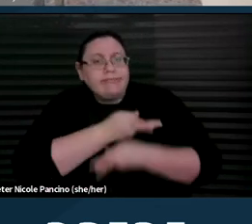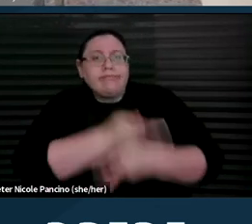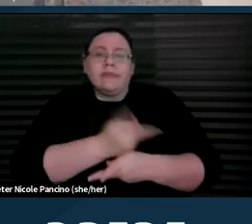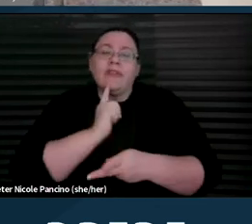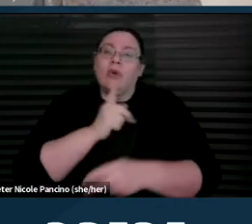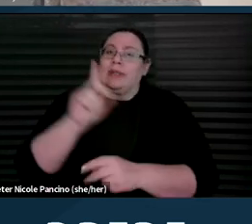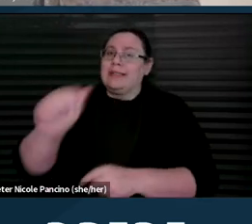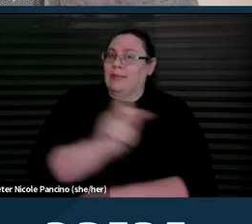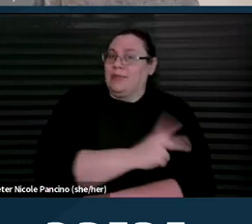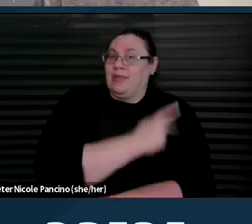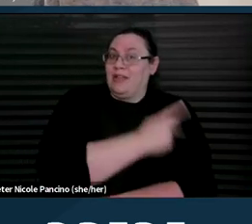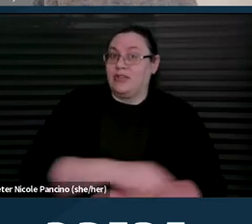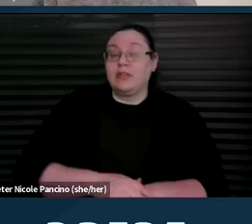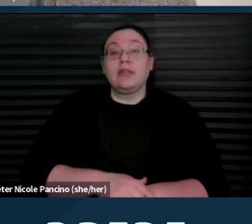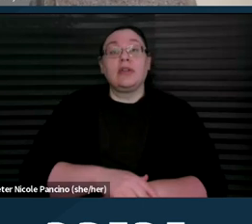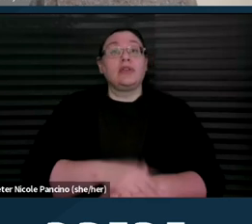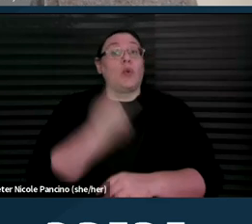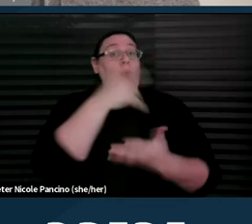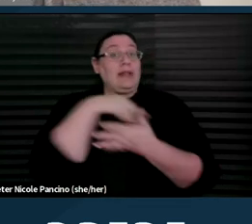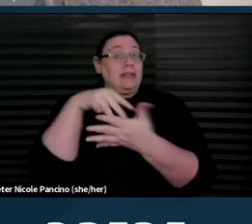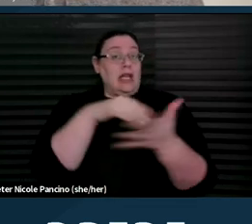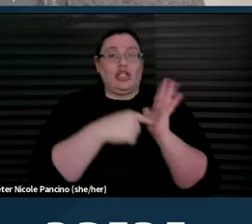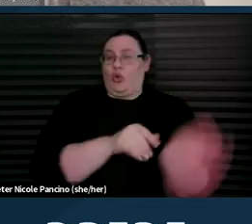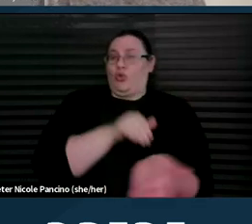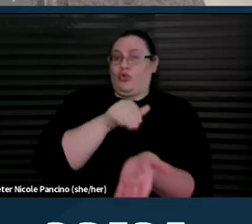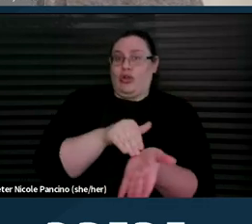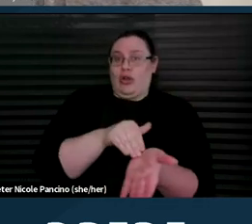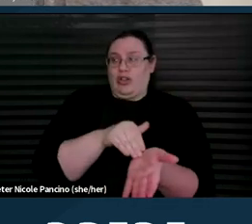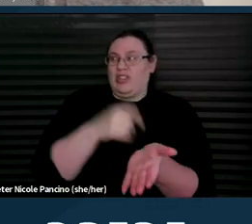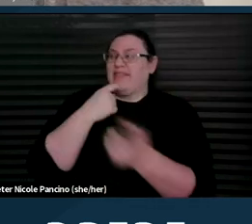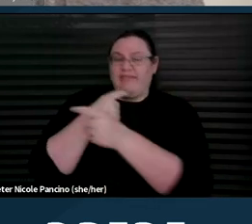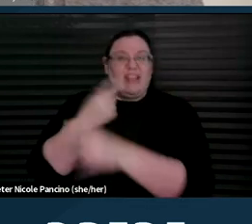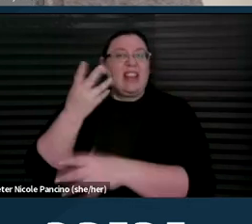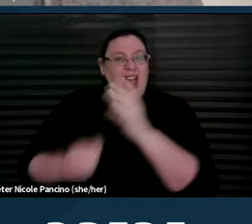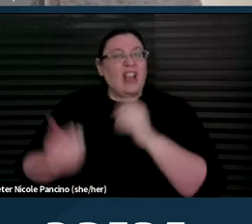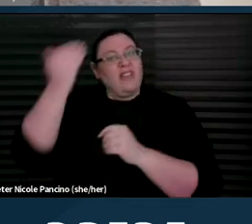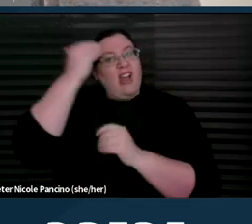So physicians in one study noted they had a lack of knowledge and skills concerning care